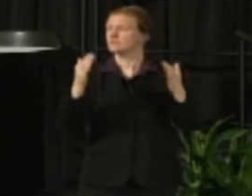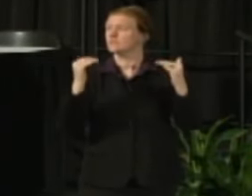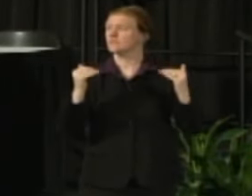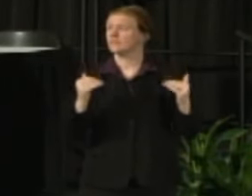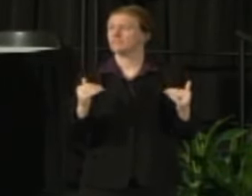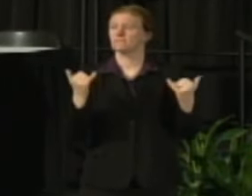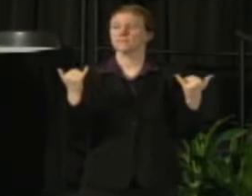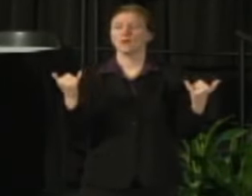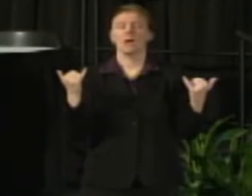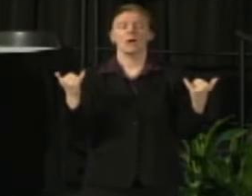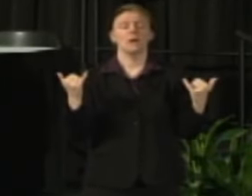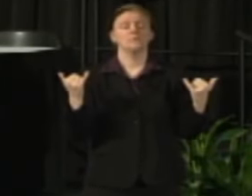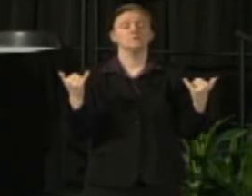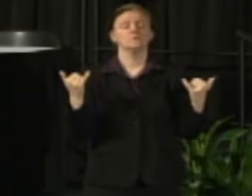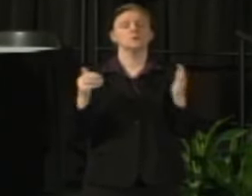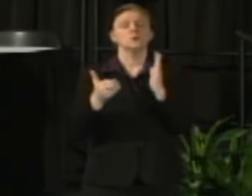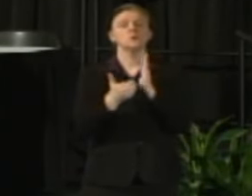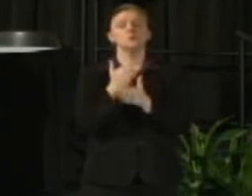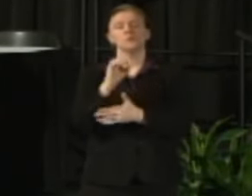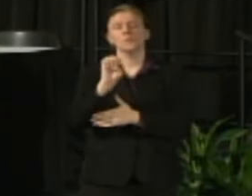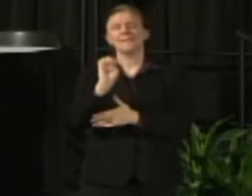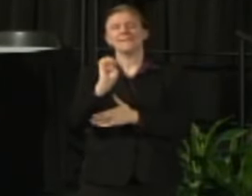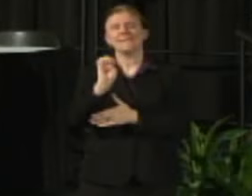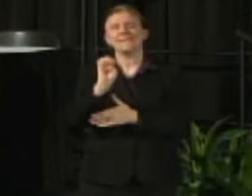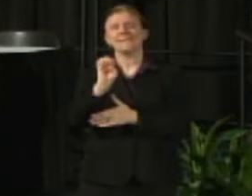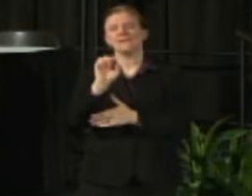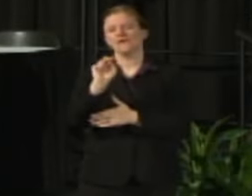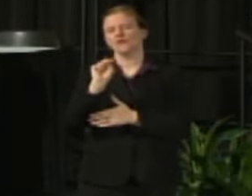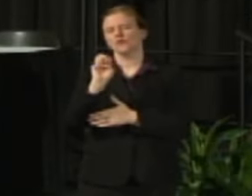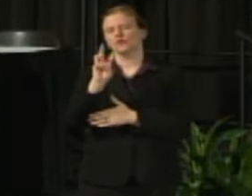on the new E-newsletter that's going to be beginning this week.